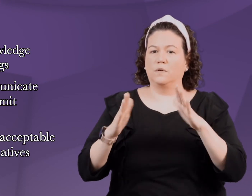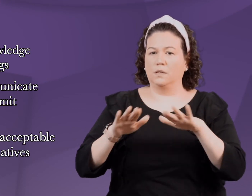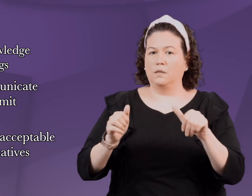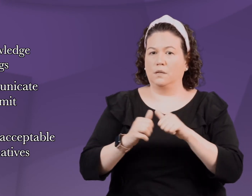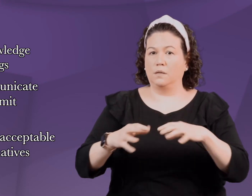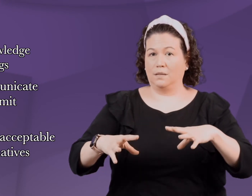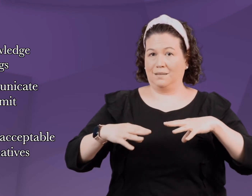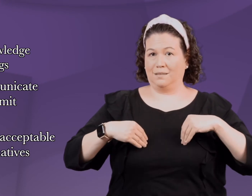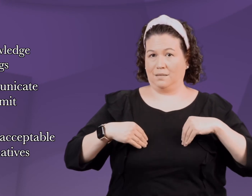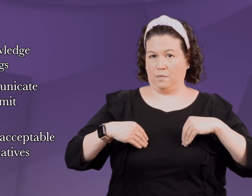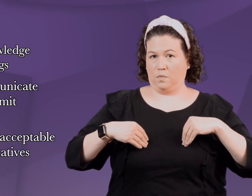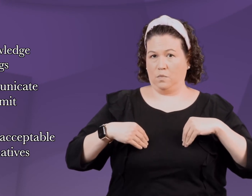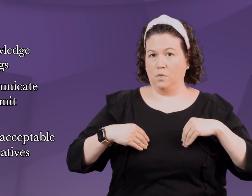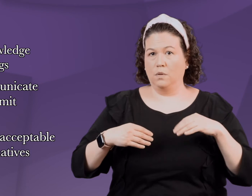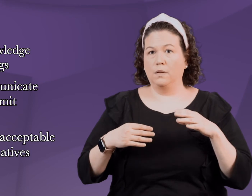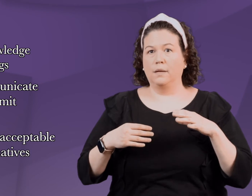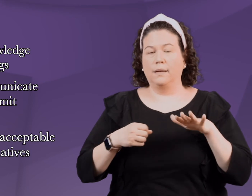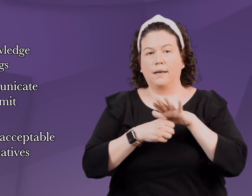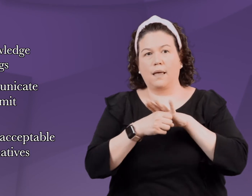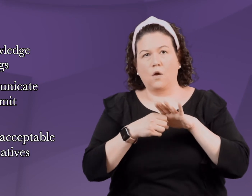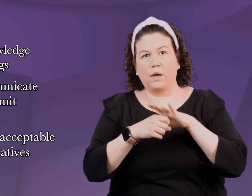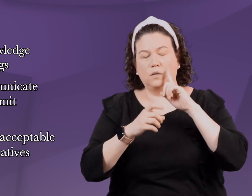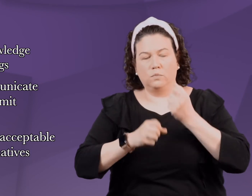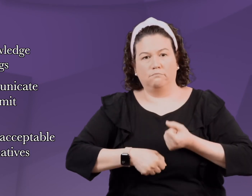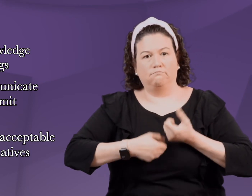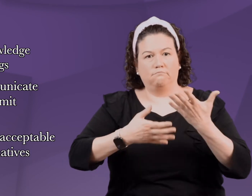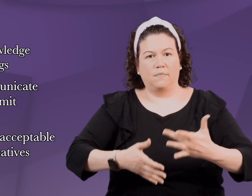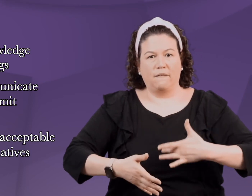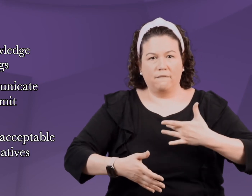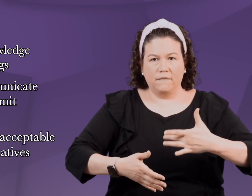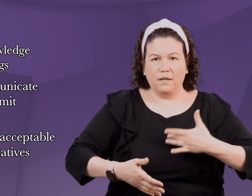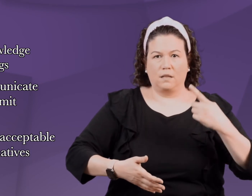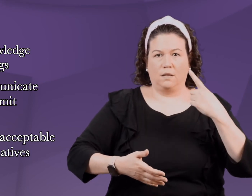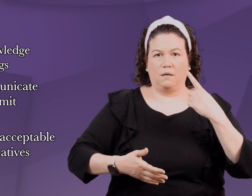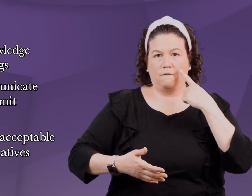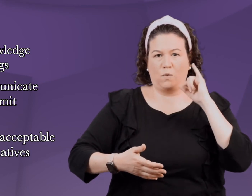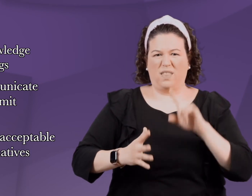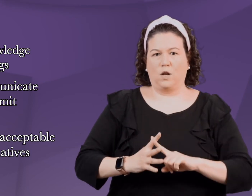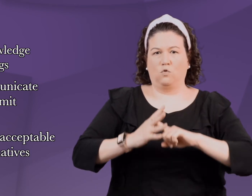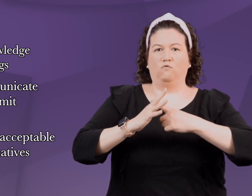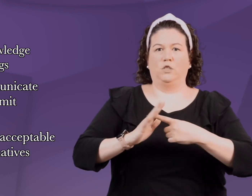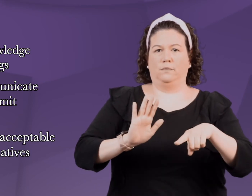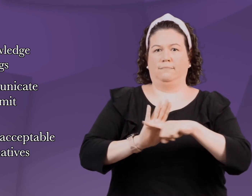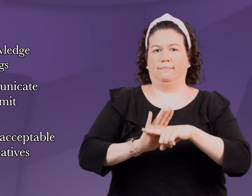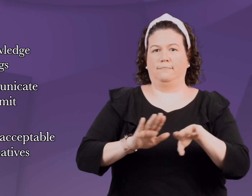The goal is to provide your child with an acceptable outlet for expressing the feeling